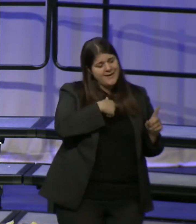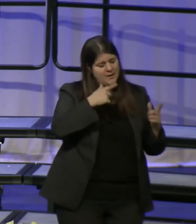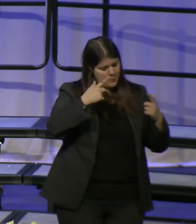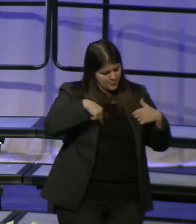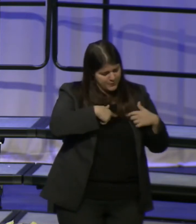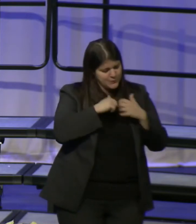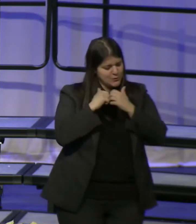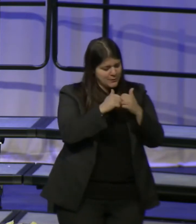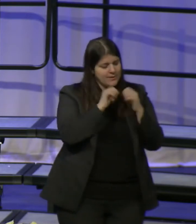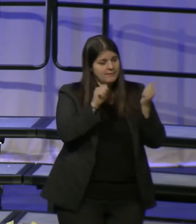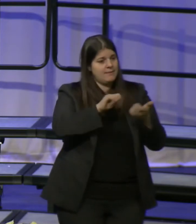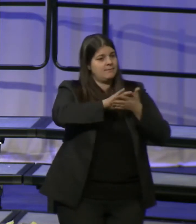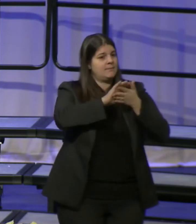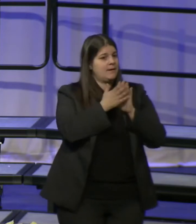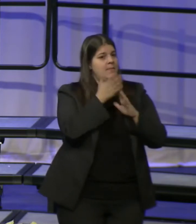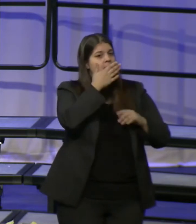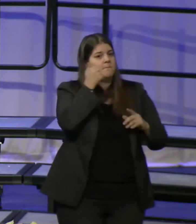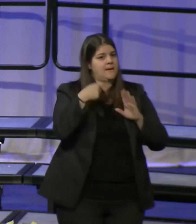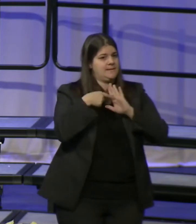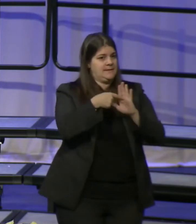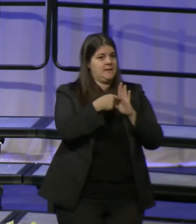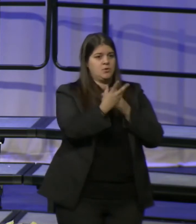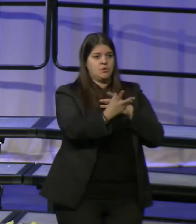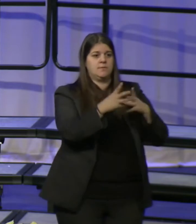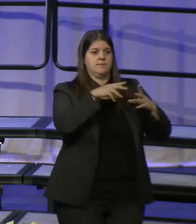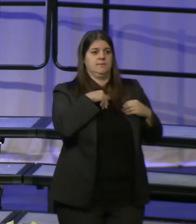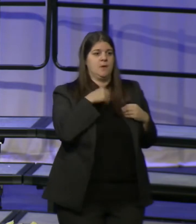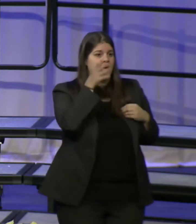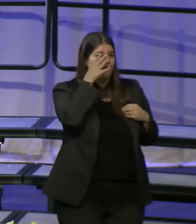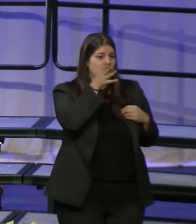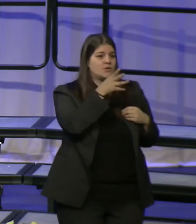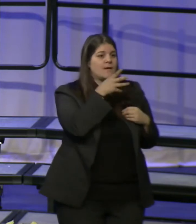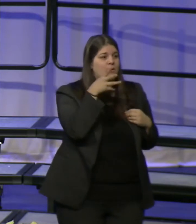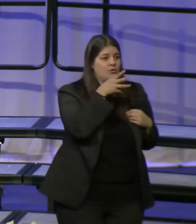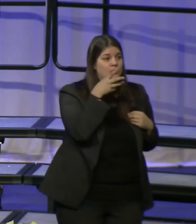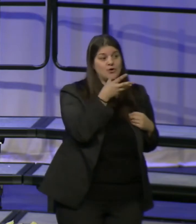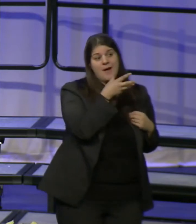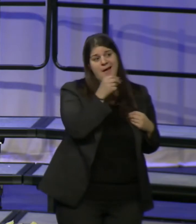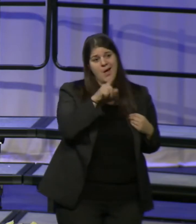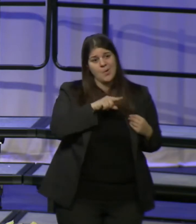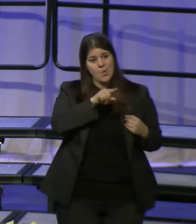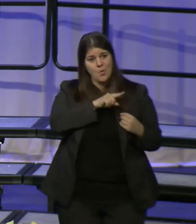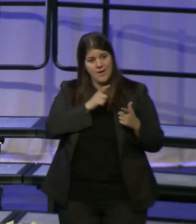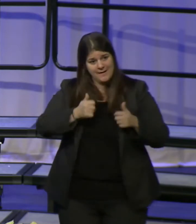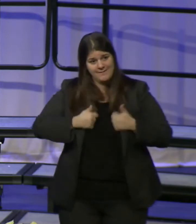of embracing the future of agriculture and the quality of life for rural communities.